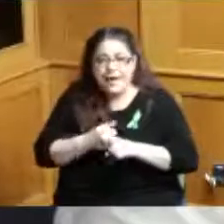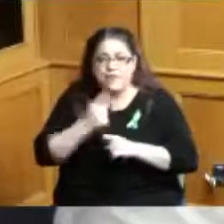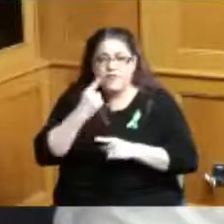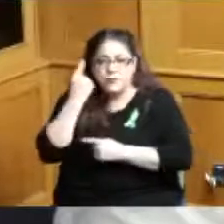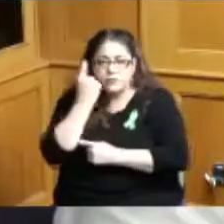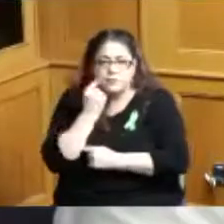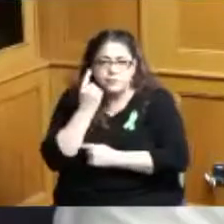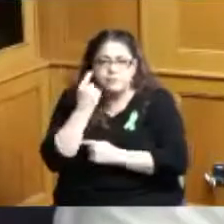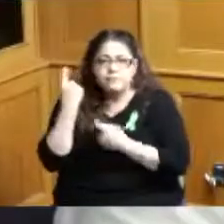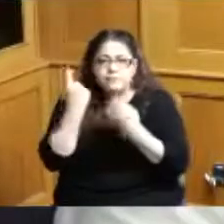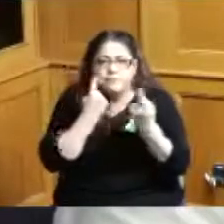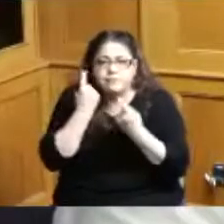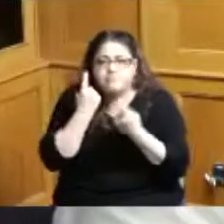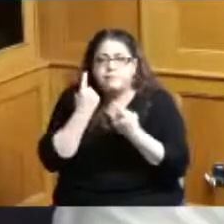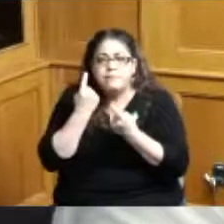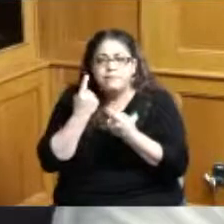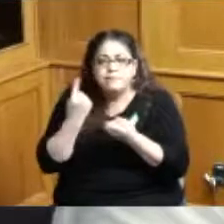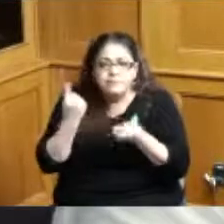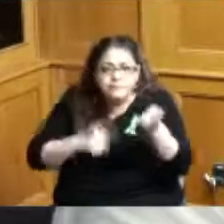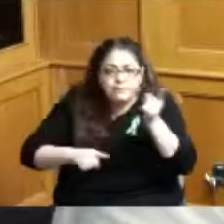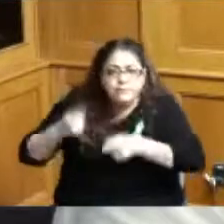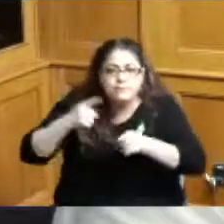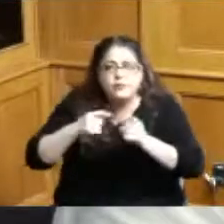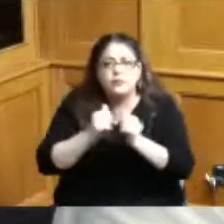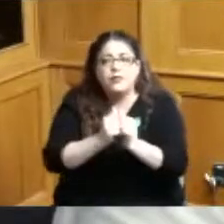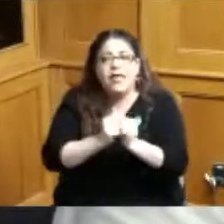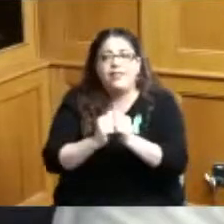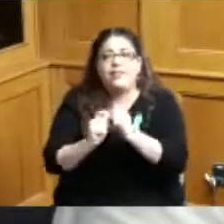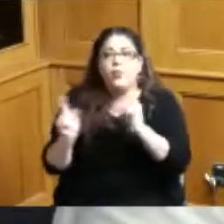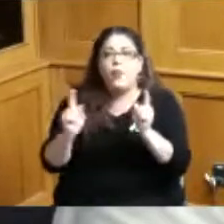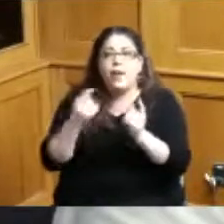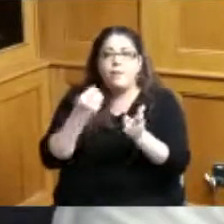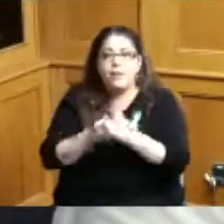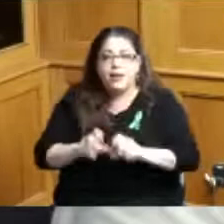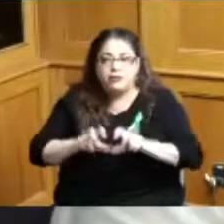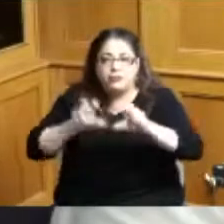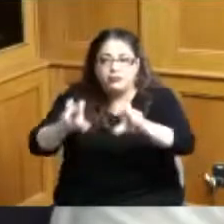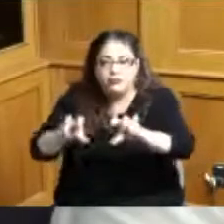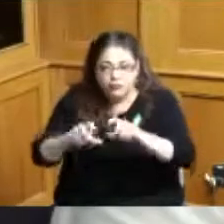these dollars so I think that's just a huge thing and that's why I wanted their names read and and